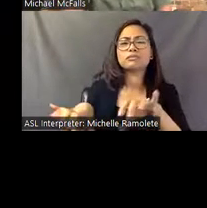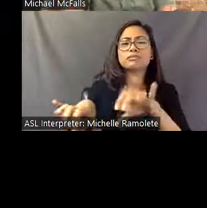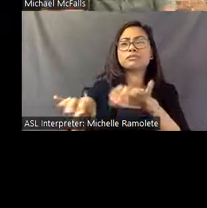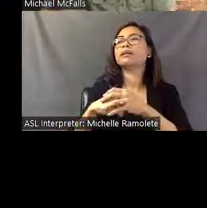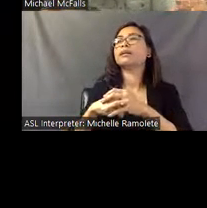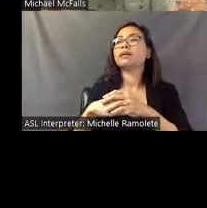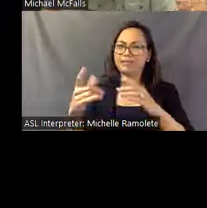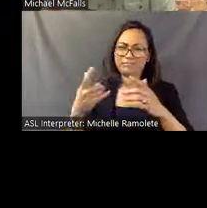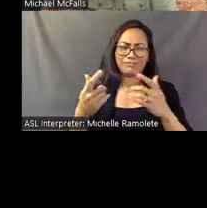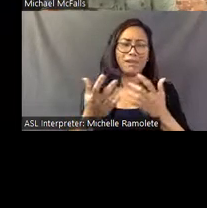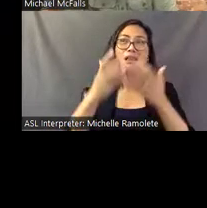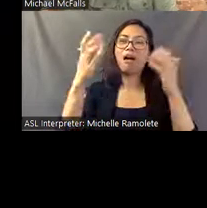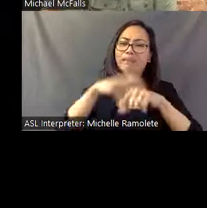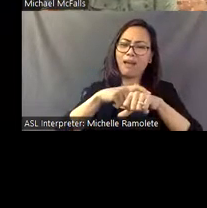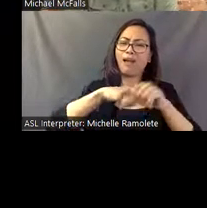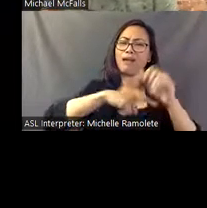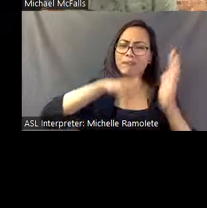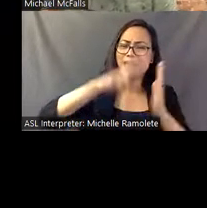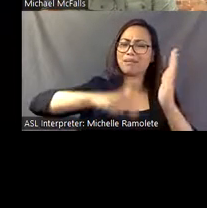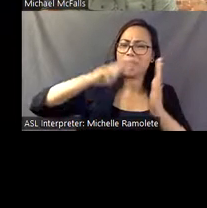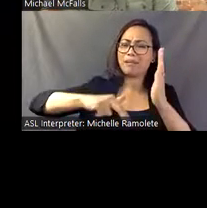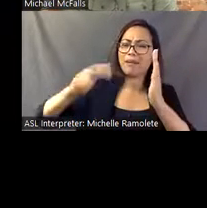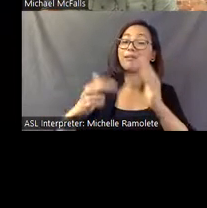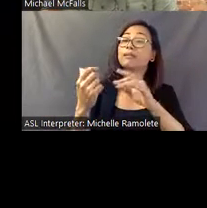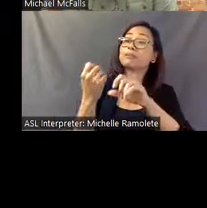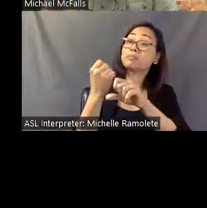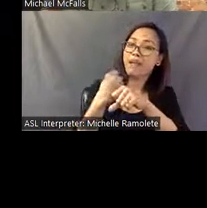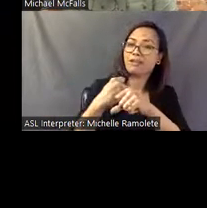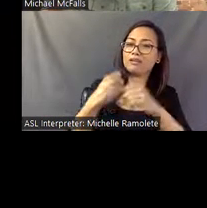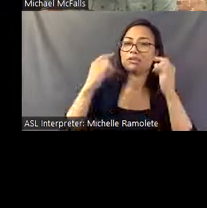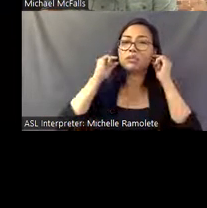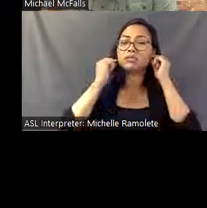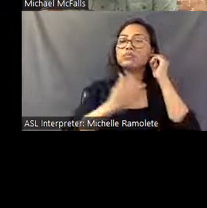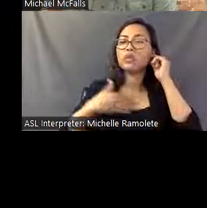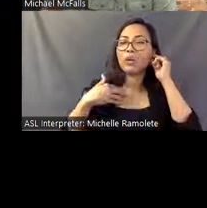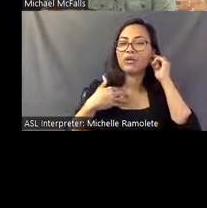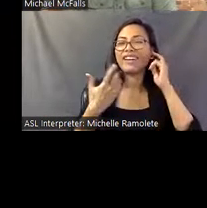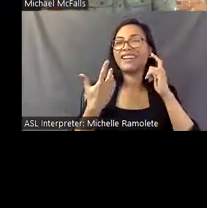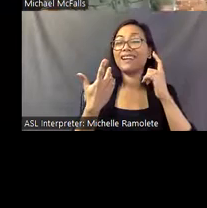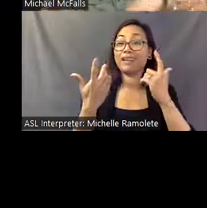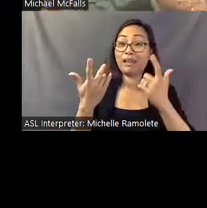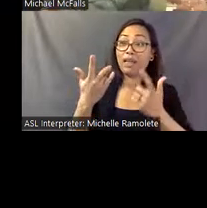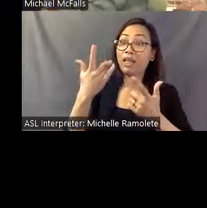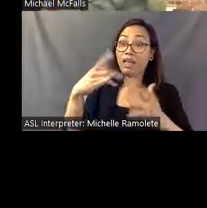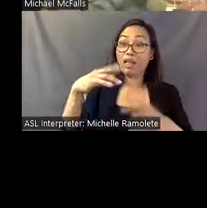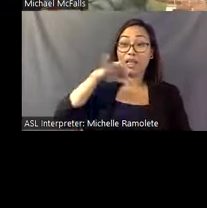and drawings and handmade jewelry that he had very little luck selling. I wanted to give you some images of Eddie.